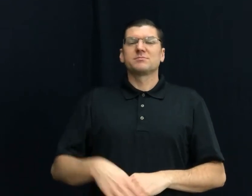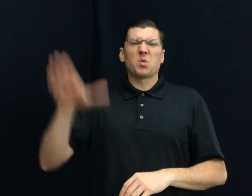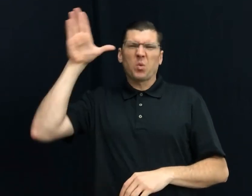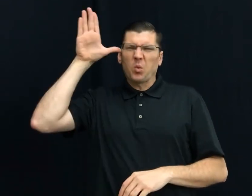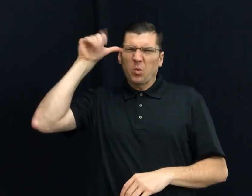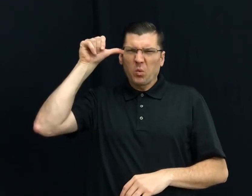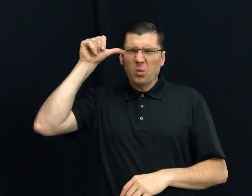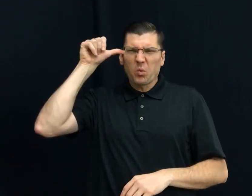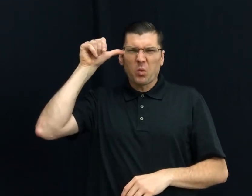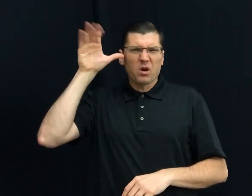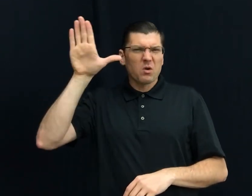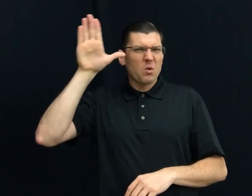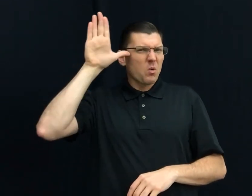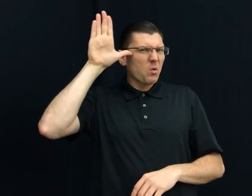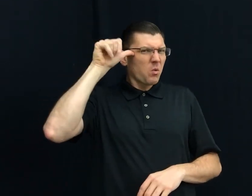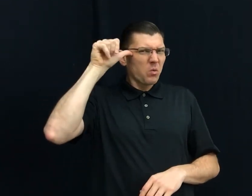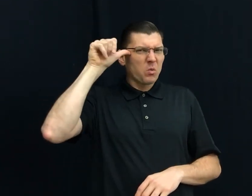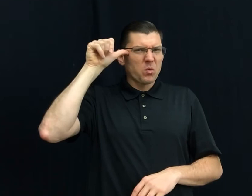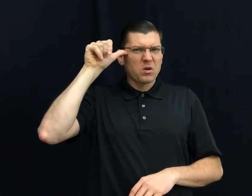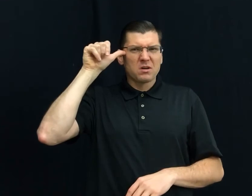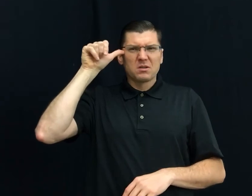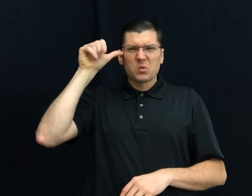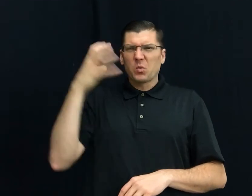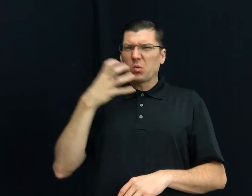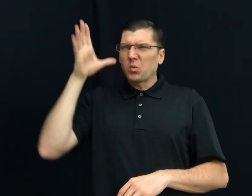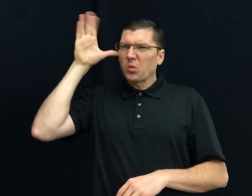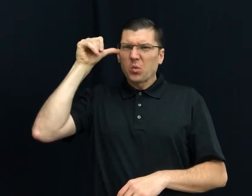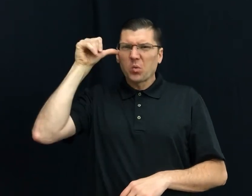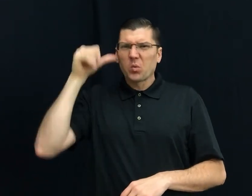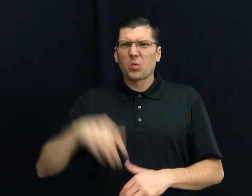33) STUBBORN